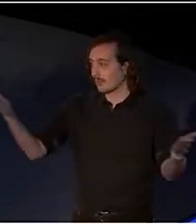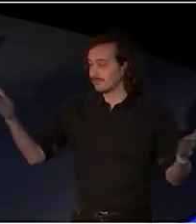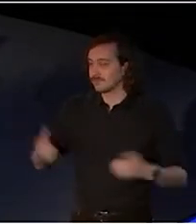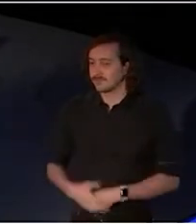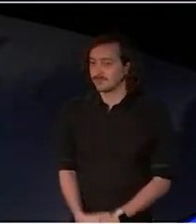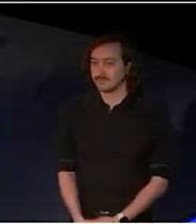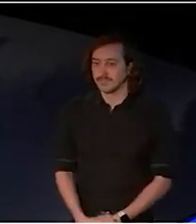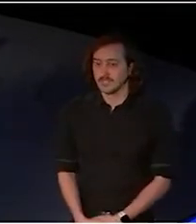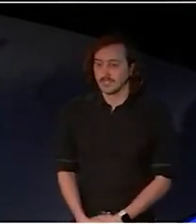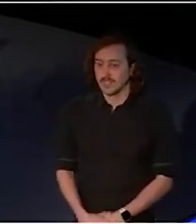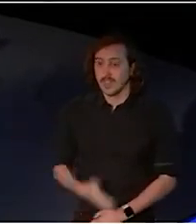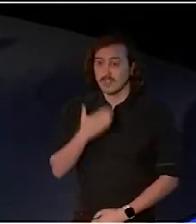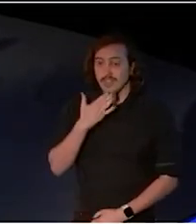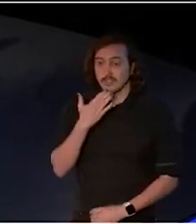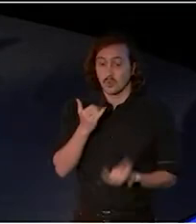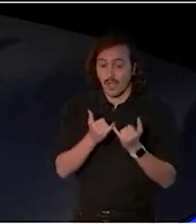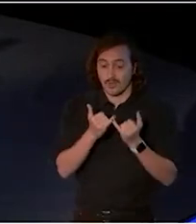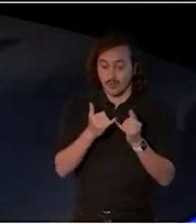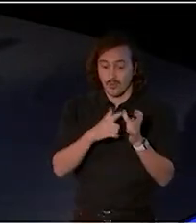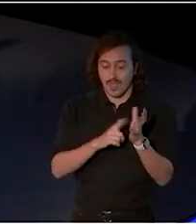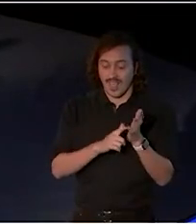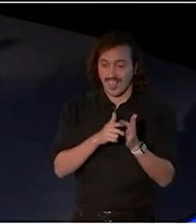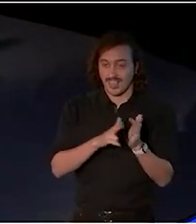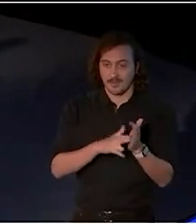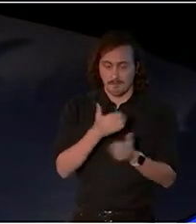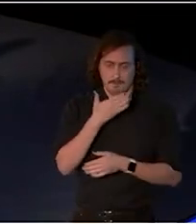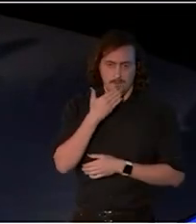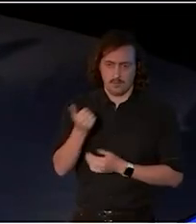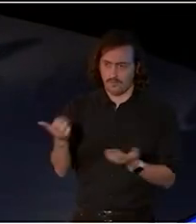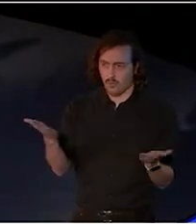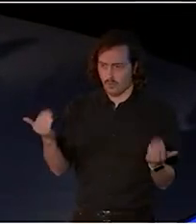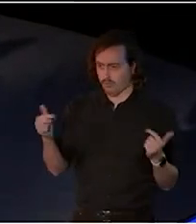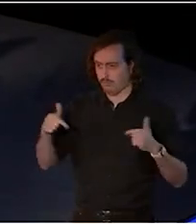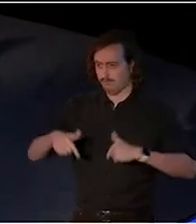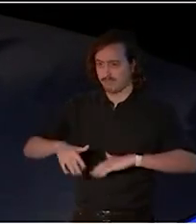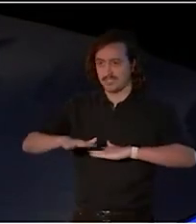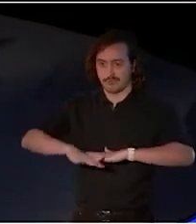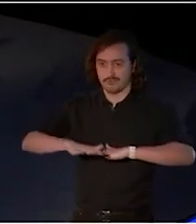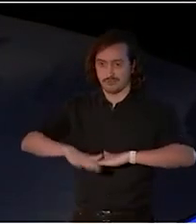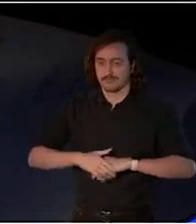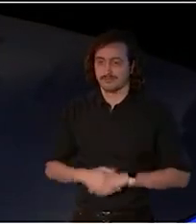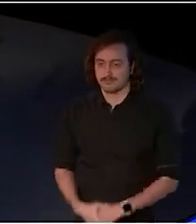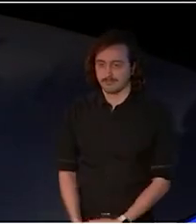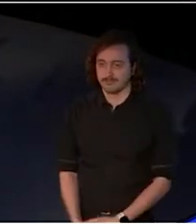Thank you to Uncle Allen for such a beautiful welcome to country.